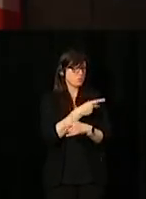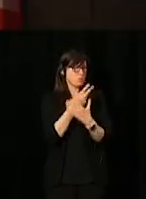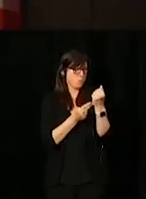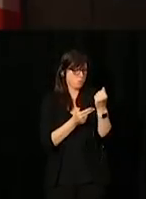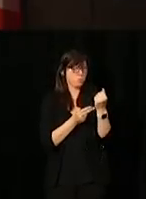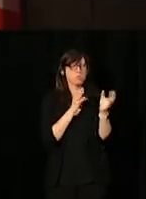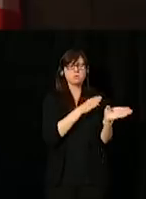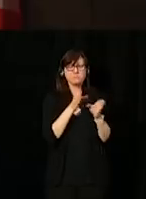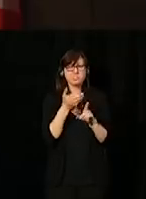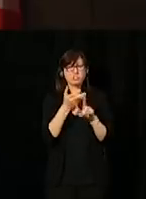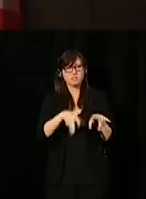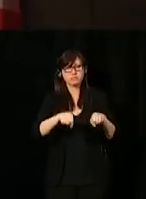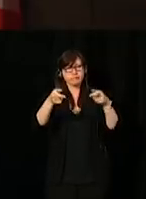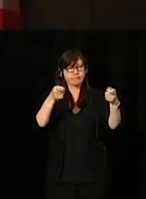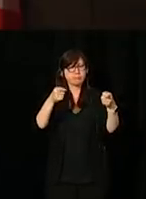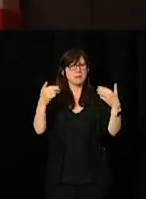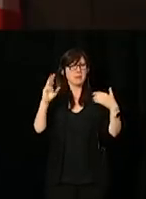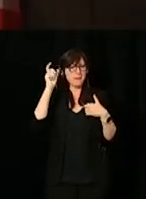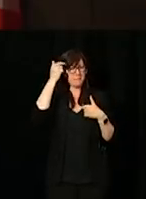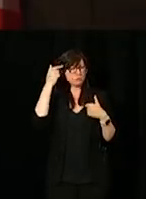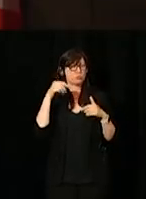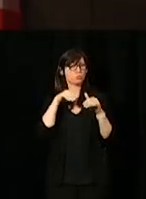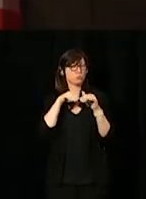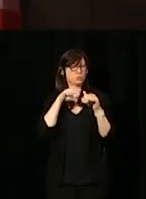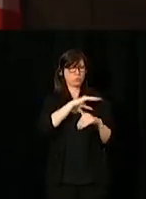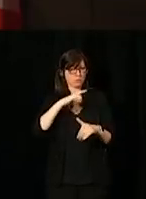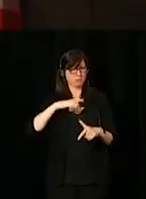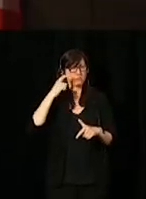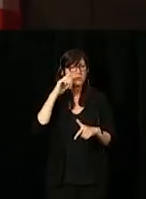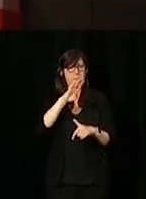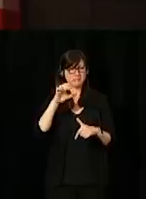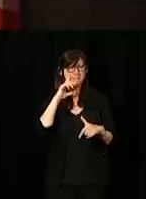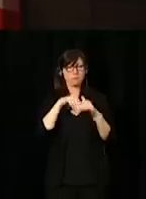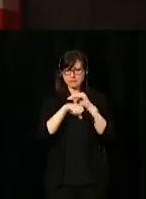and chaired the Minister's council on employment and accessibility in British Columbia